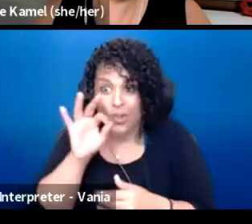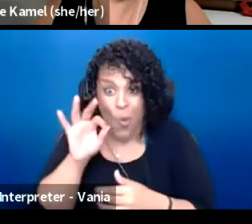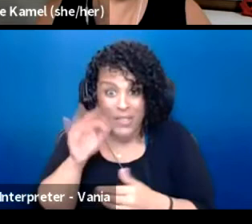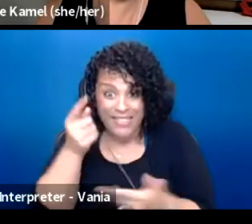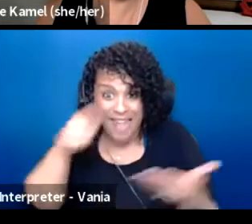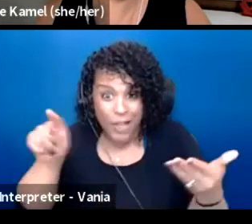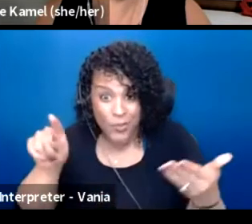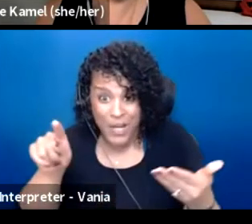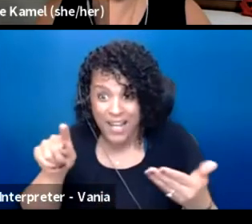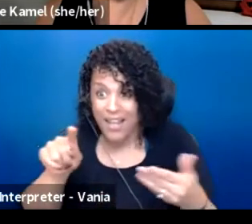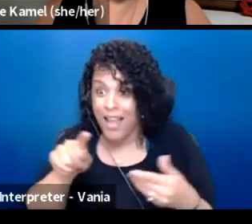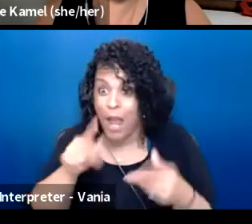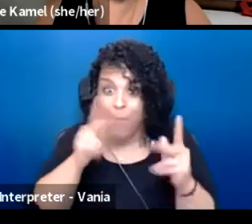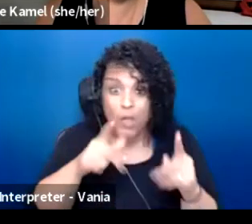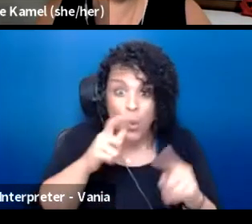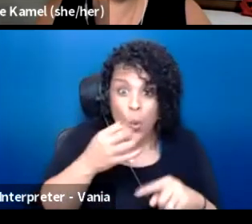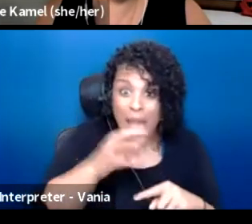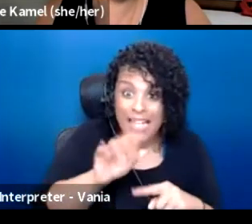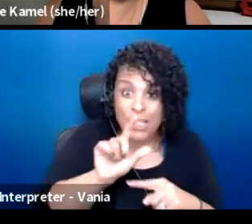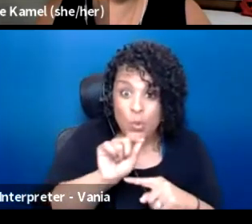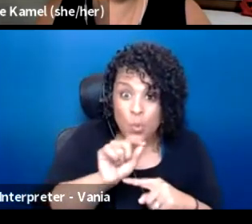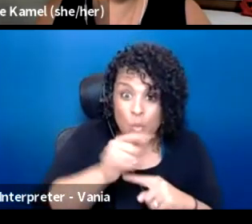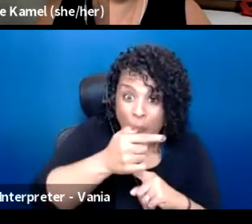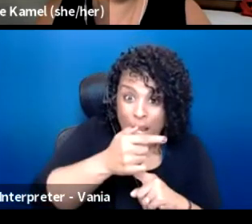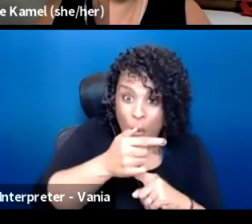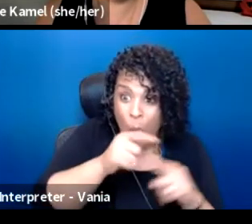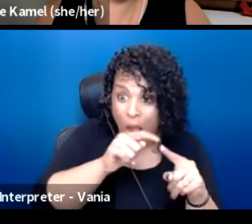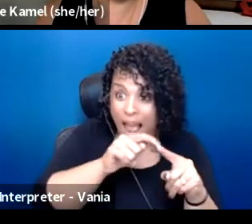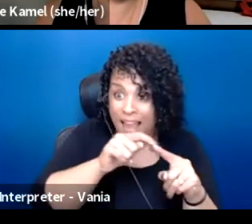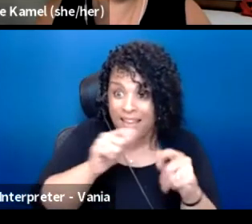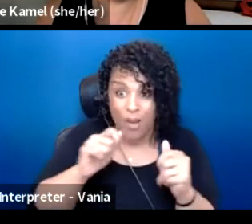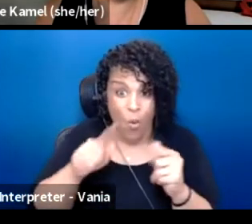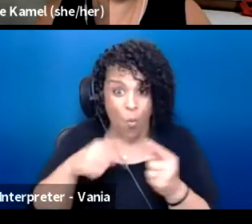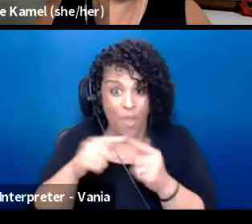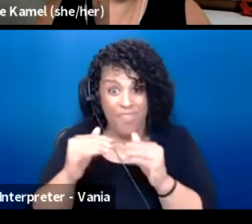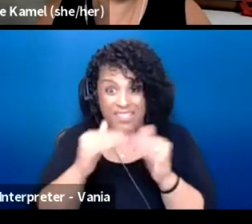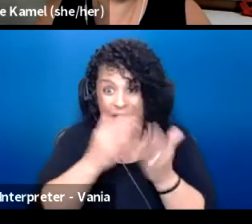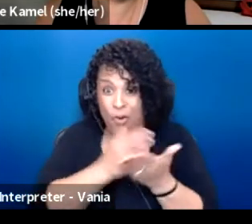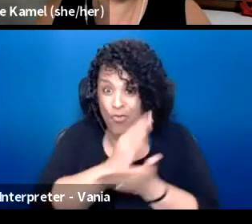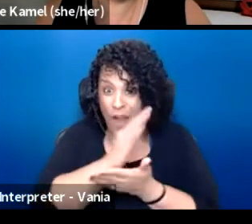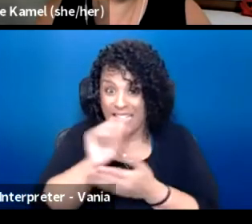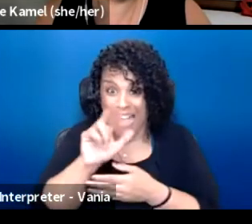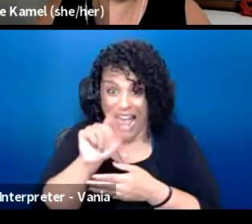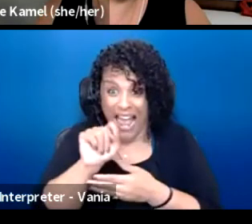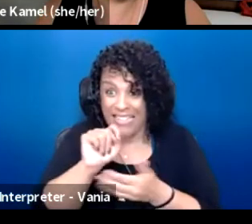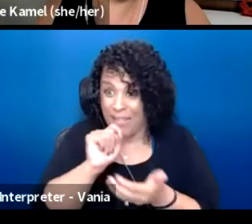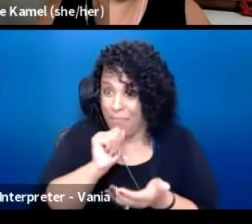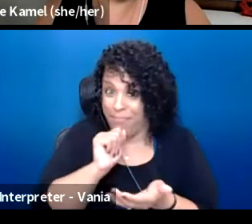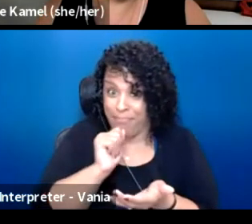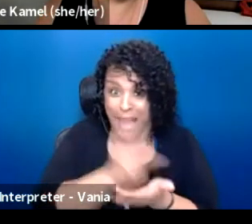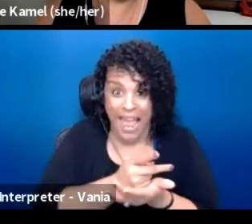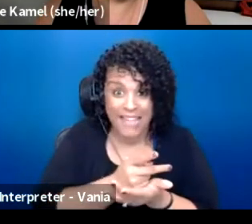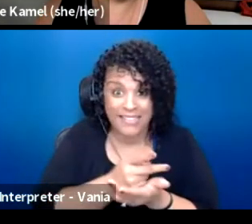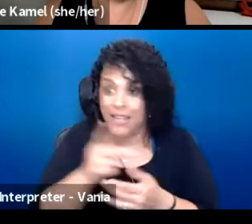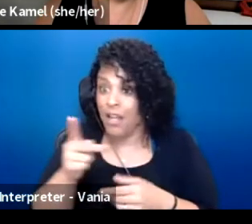between a person who was 19 and 21, respectively, when the civil rights act was passed. I don't know about you. By the time I was 19, 21 years old